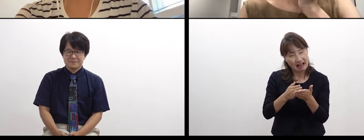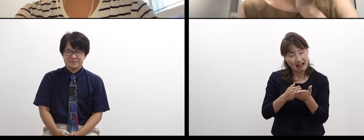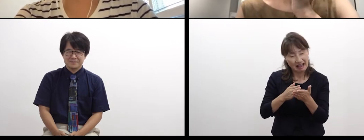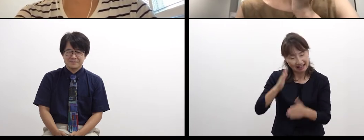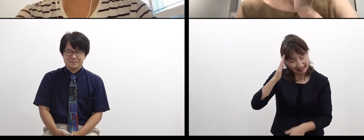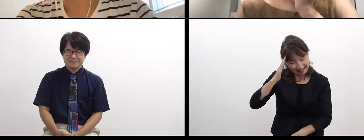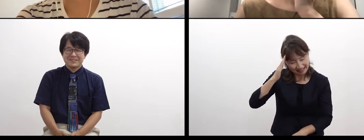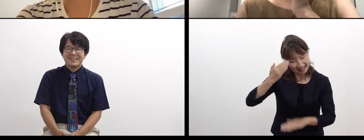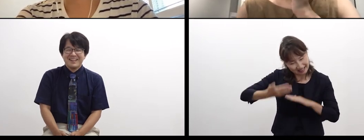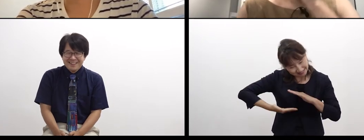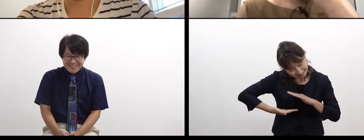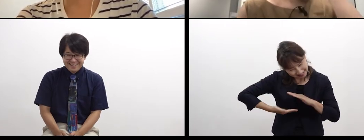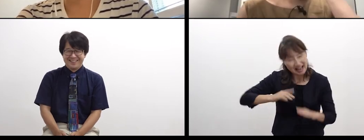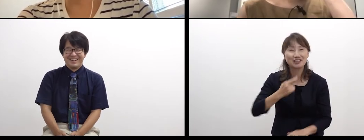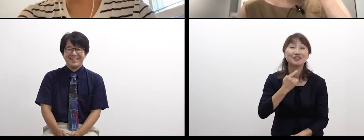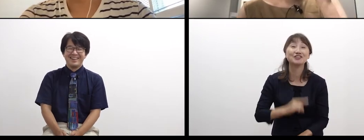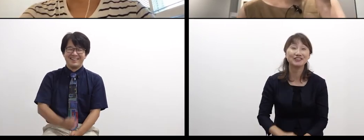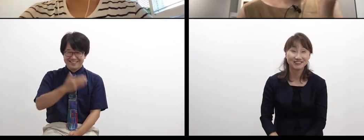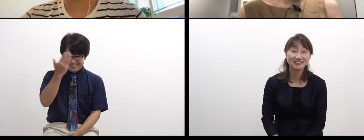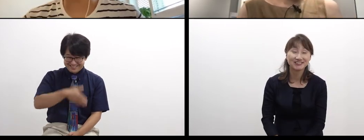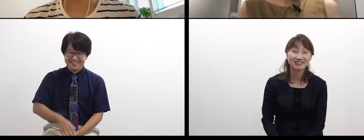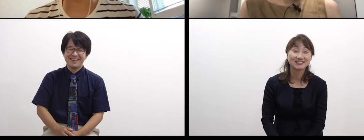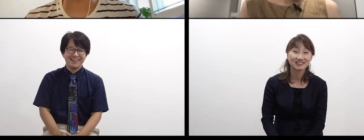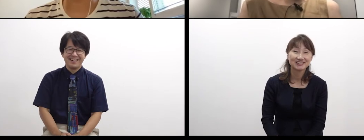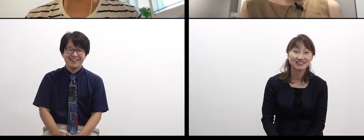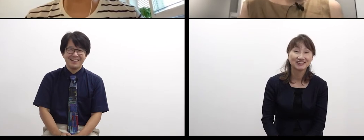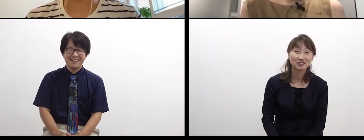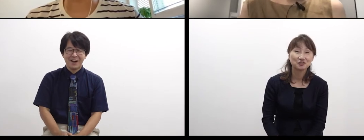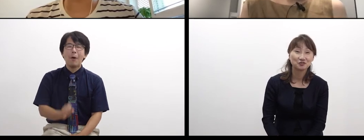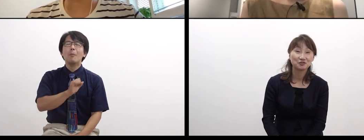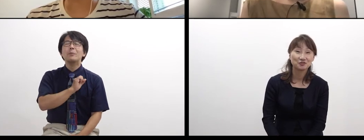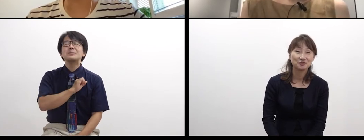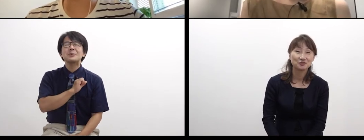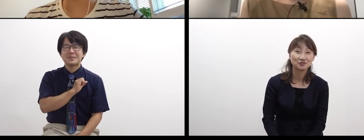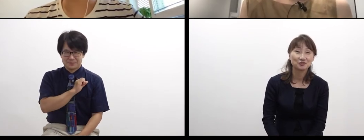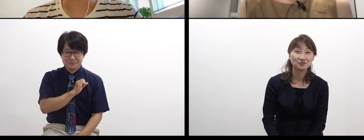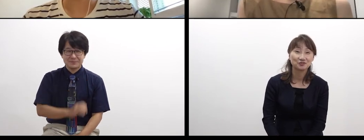(laugh) But it’s interesting.